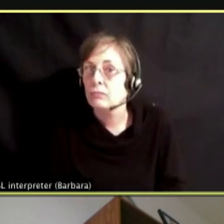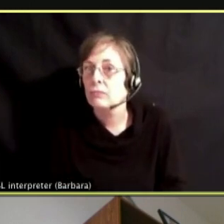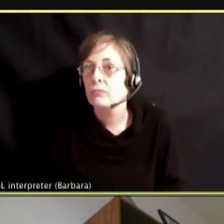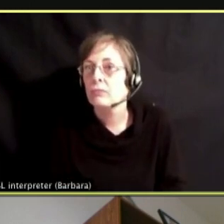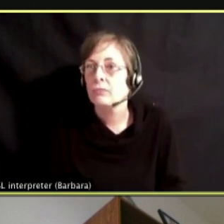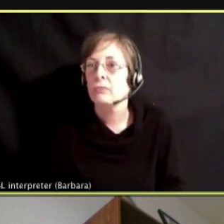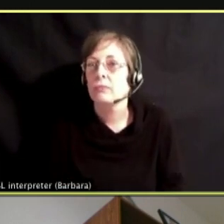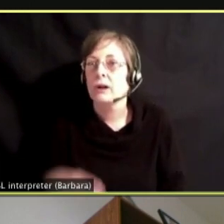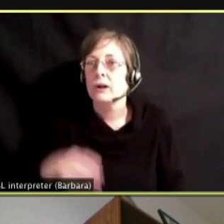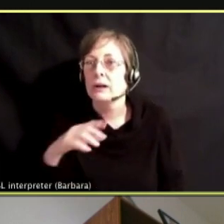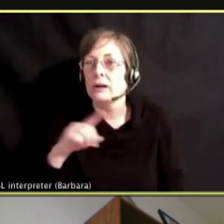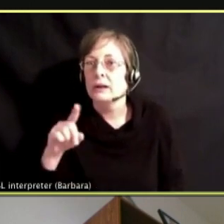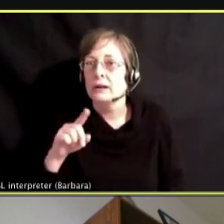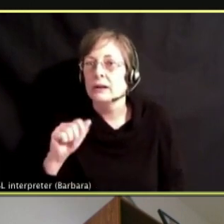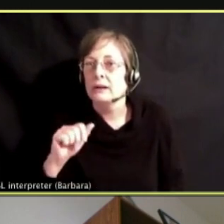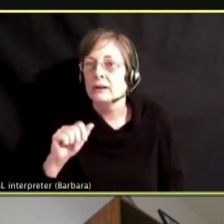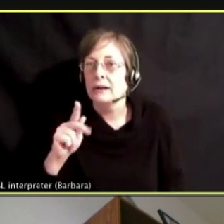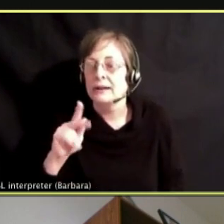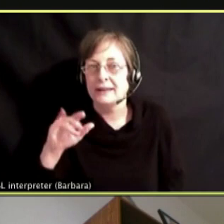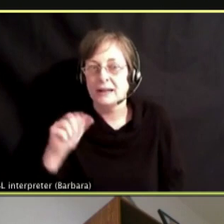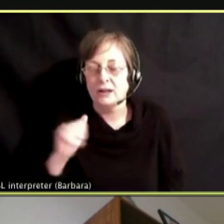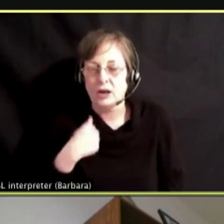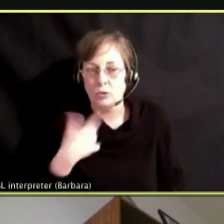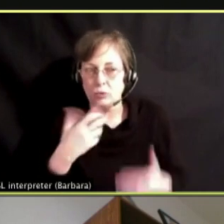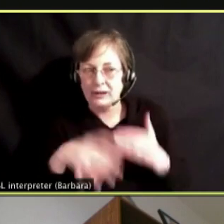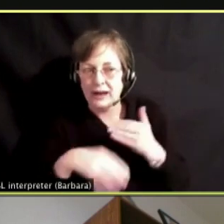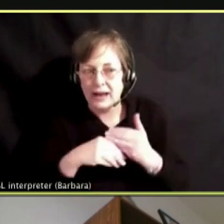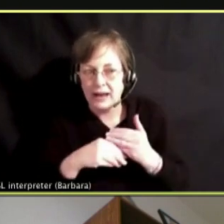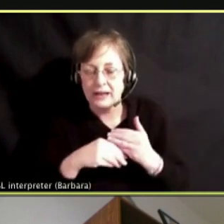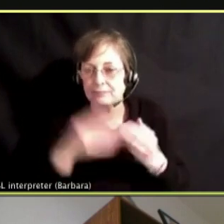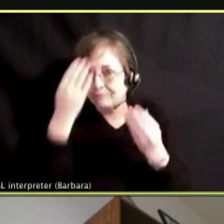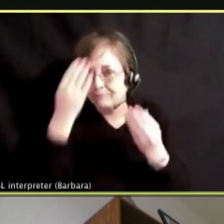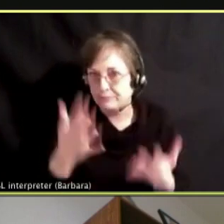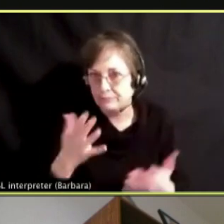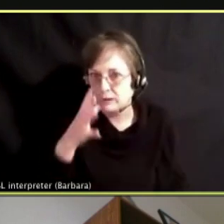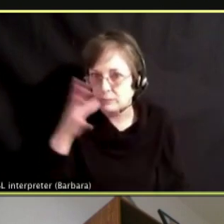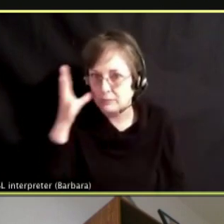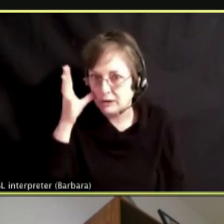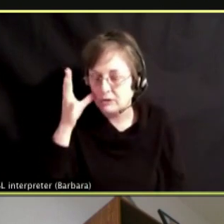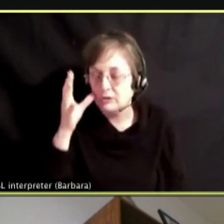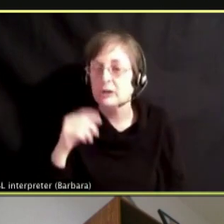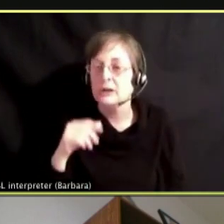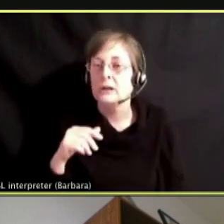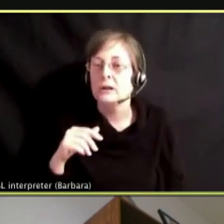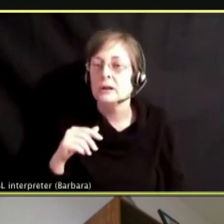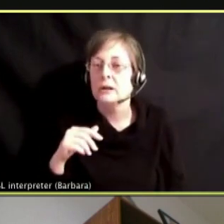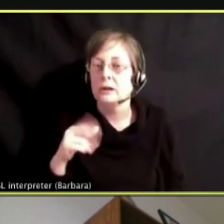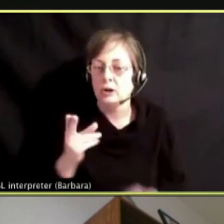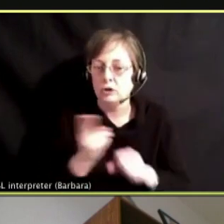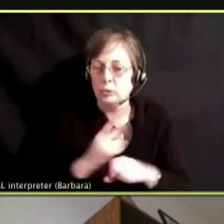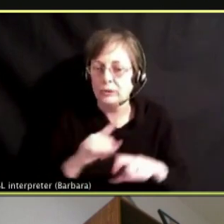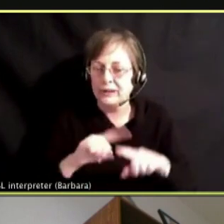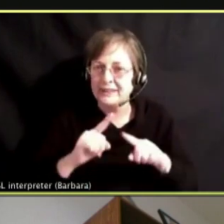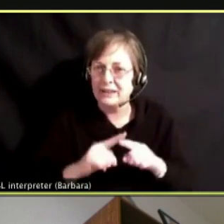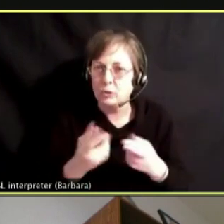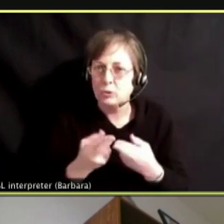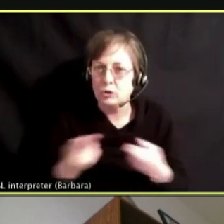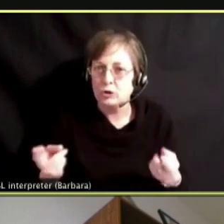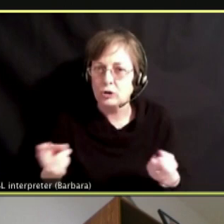AND WANT TO ADD TO THE PARENTS OUT THERE, UTILIZING THESE RESOURCES THERE SHOULD BE NO SHAME IN IT.